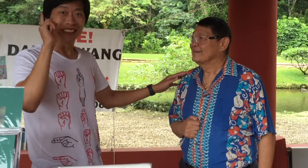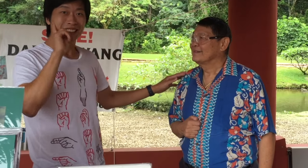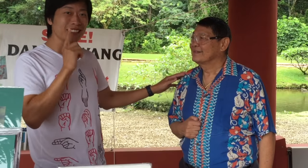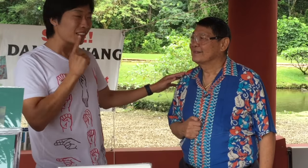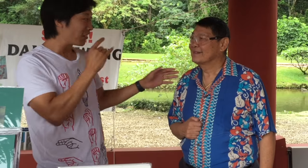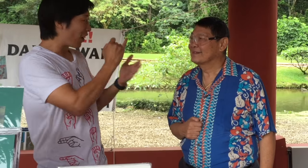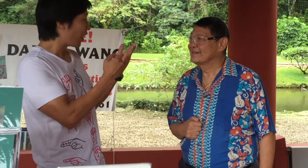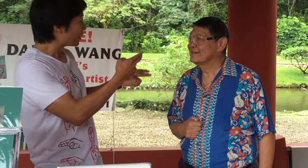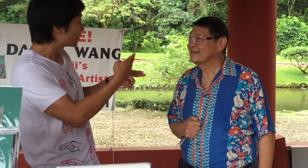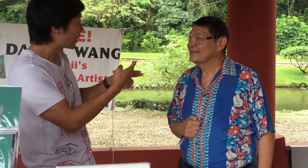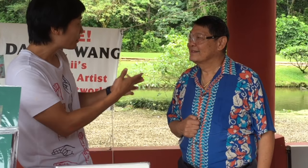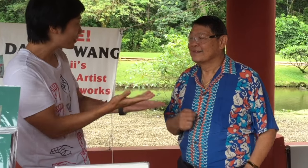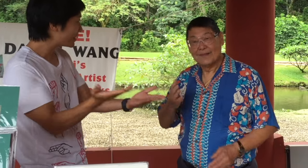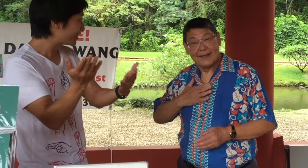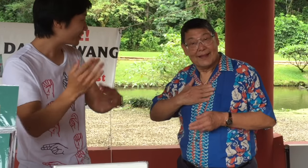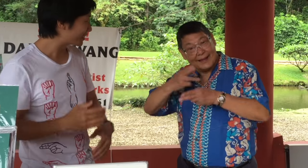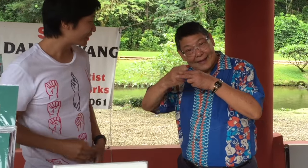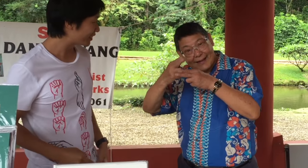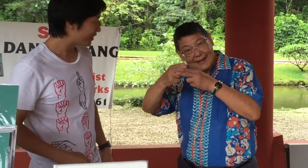I'm with a Deaf Artist. What's your name?